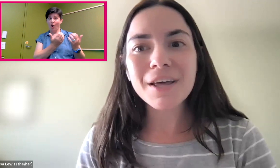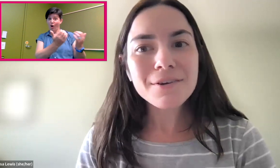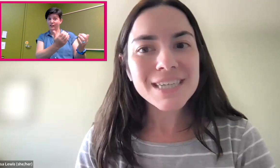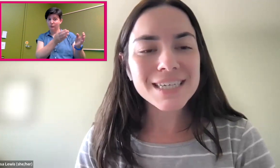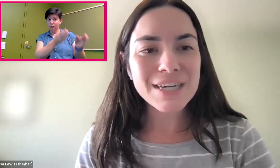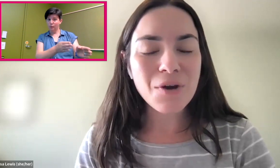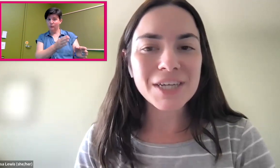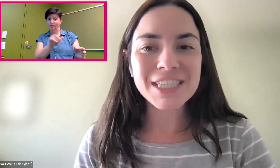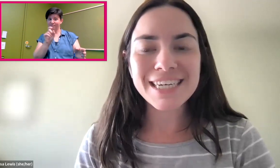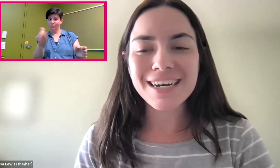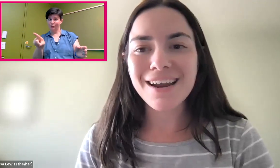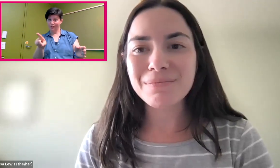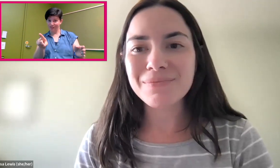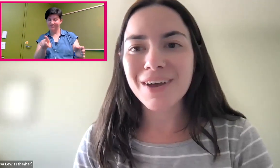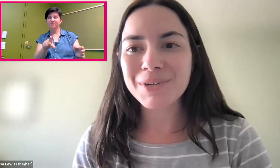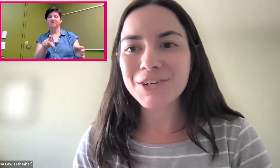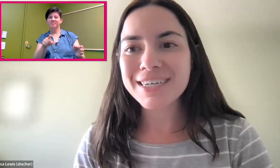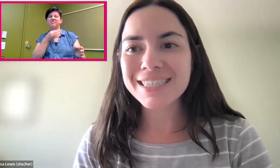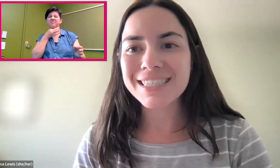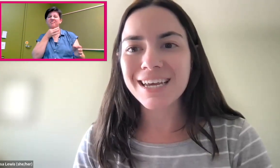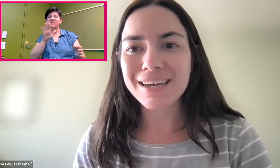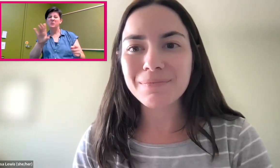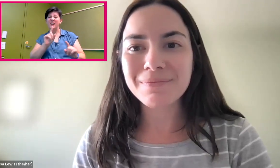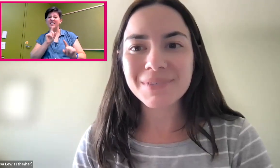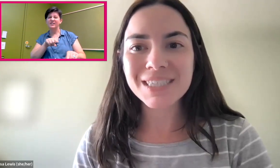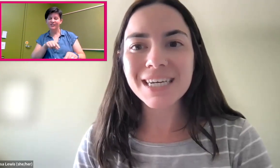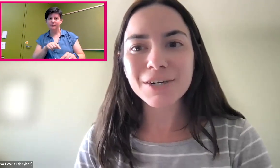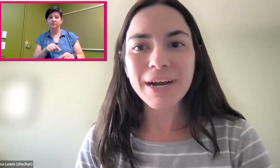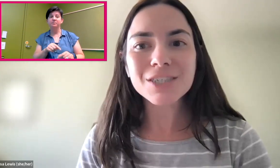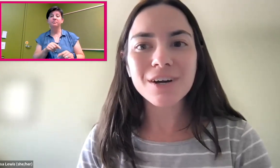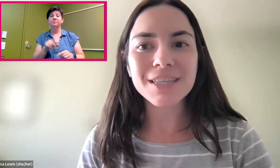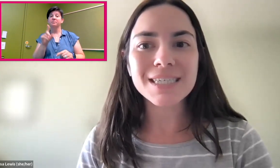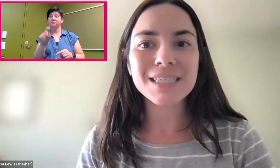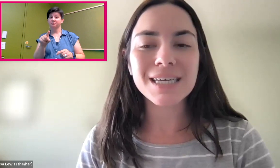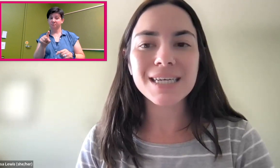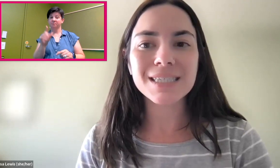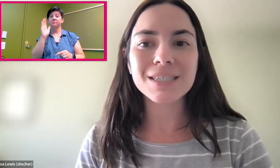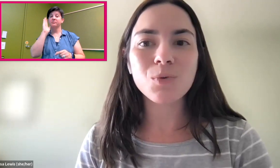Another attendee question-- and I'm curious to hear your answer on this-- is,